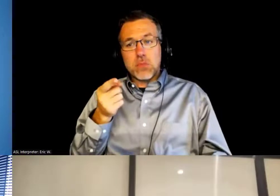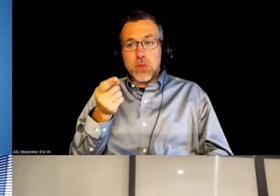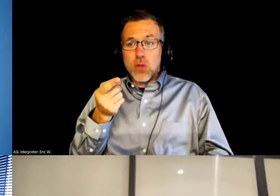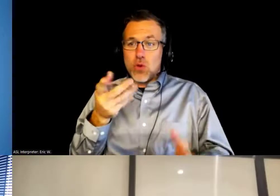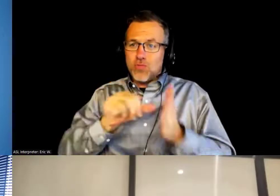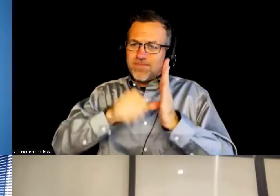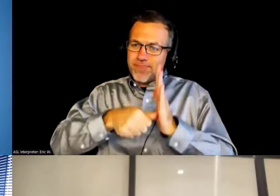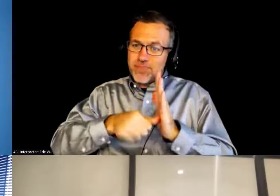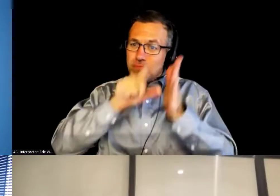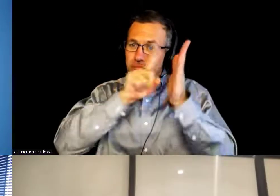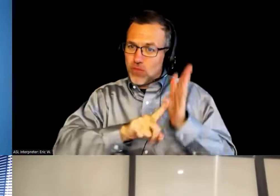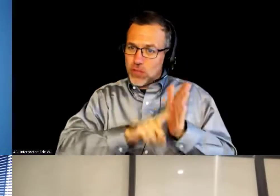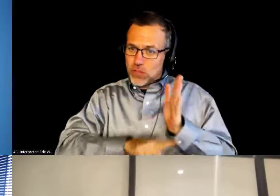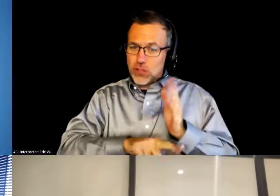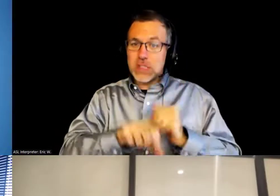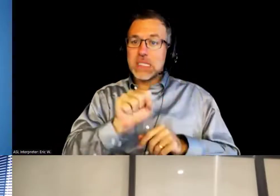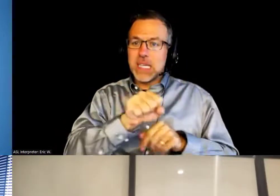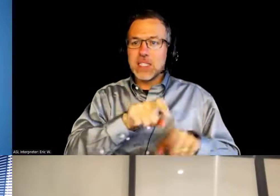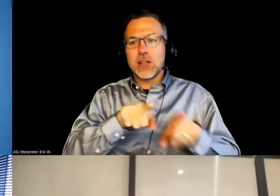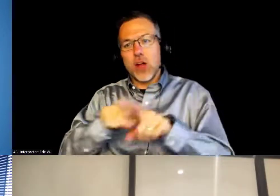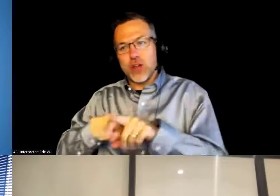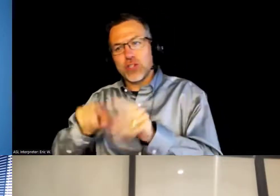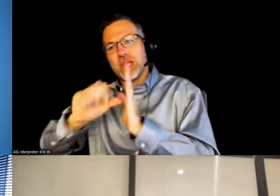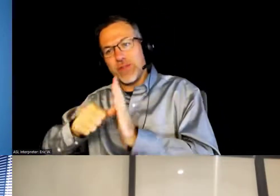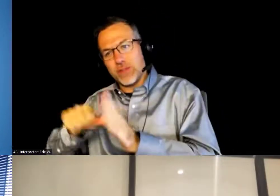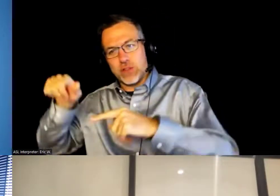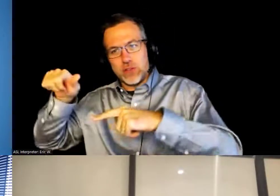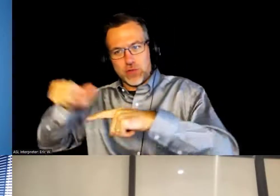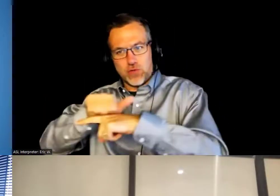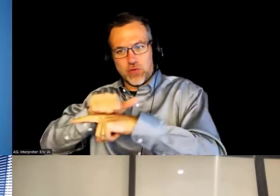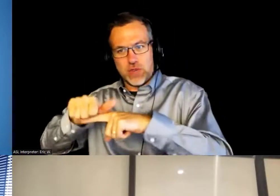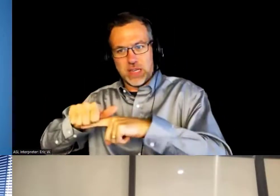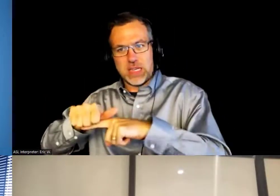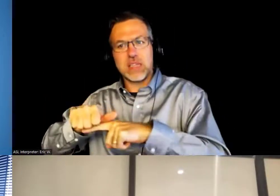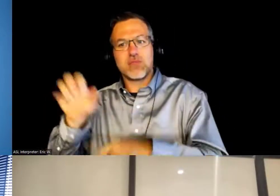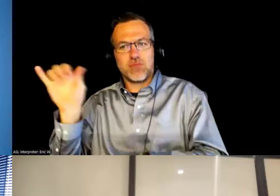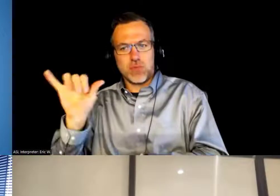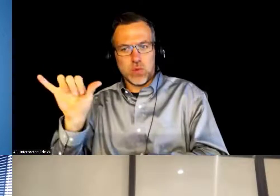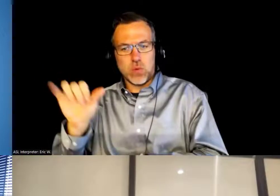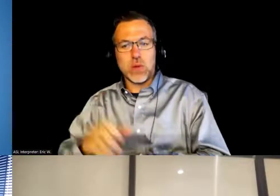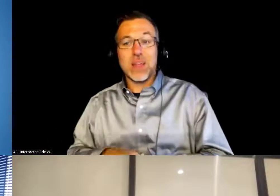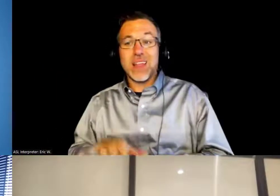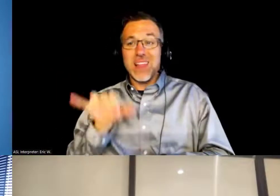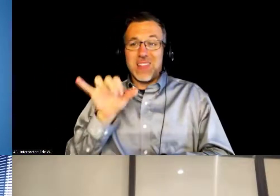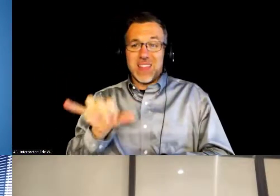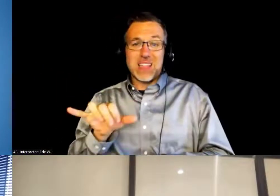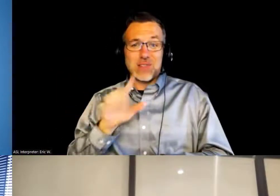you also want to put emphasis on the training section because that's also a big part of this.